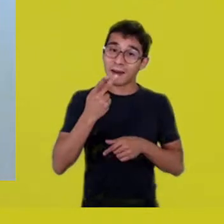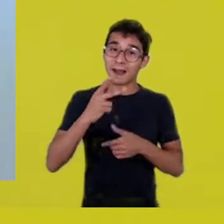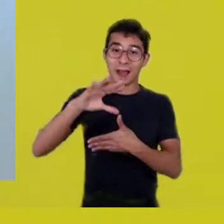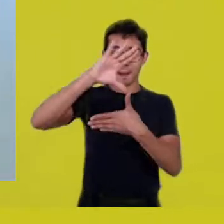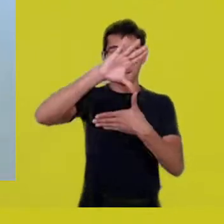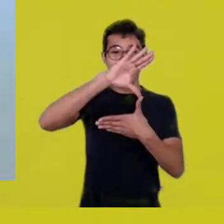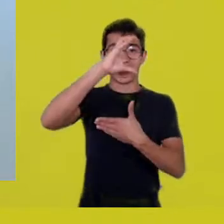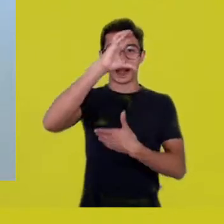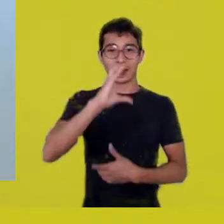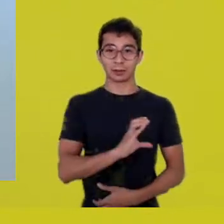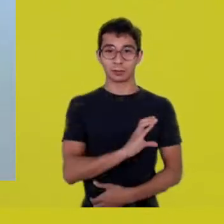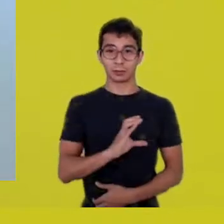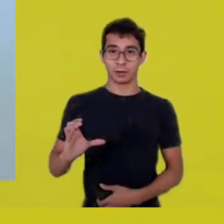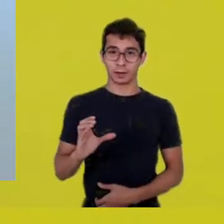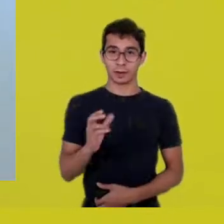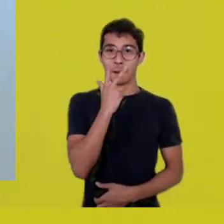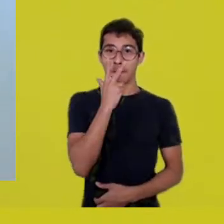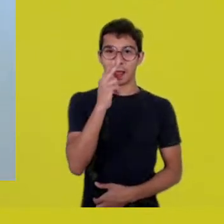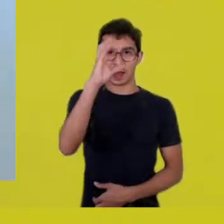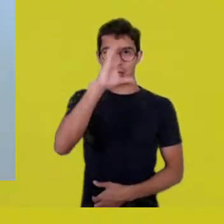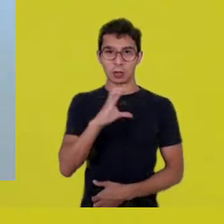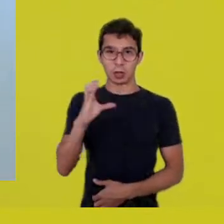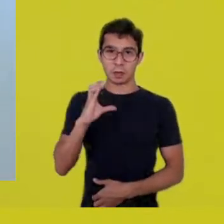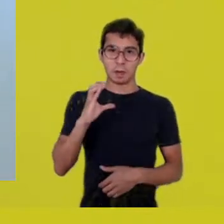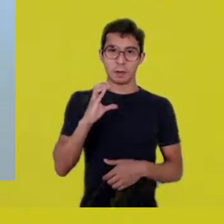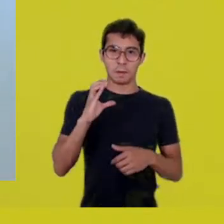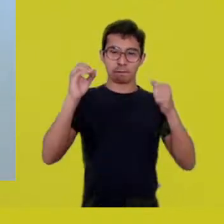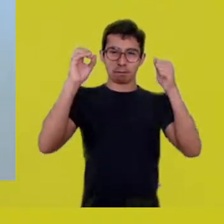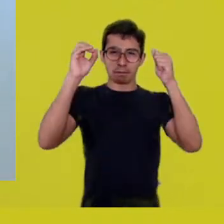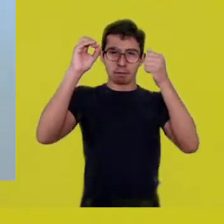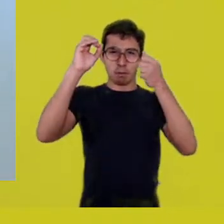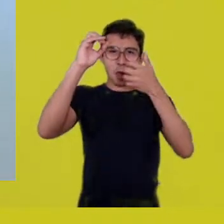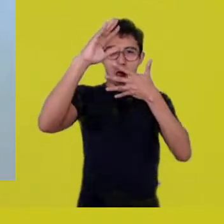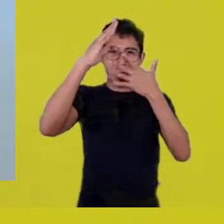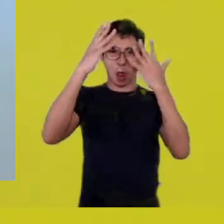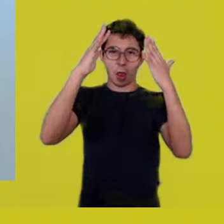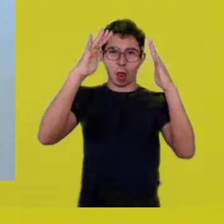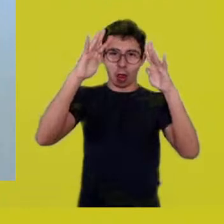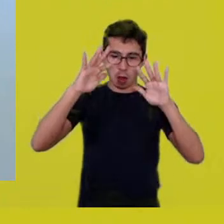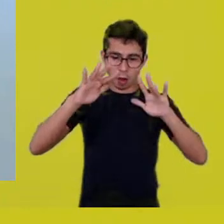concealing everyone, a mimicry of Western culture